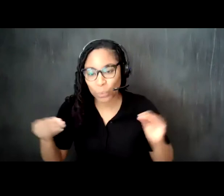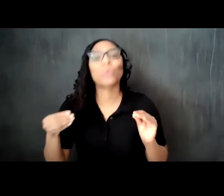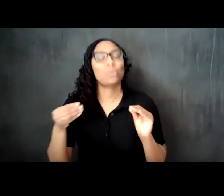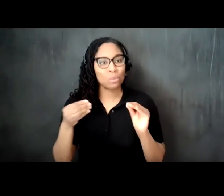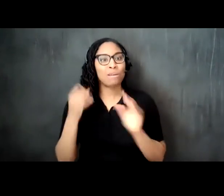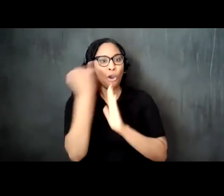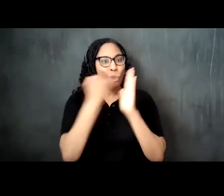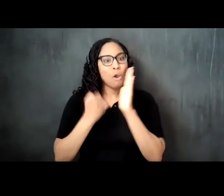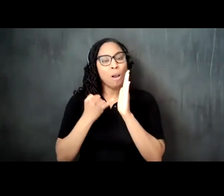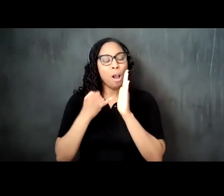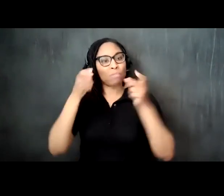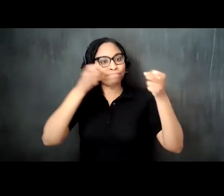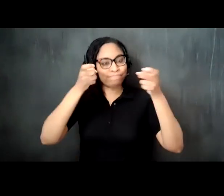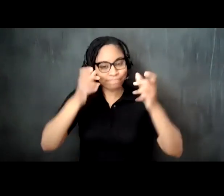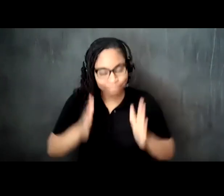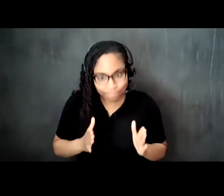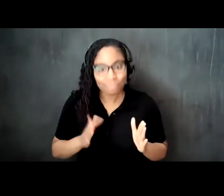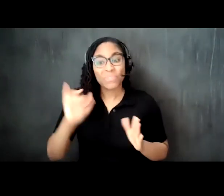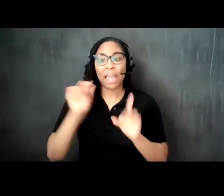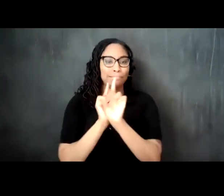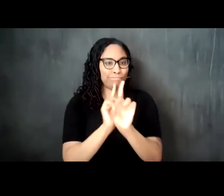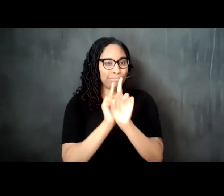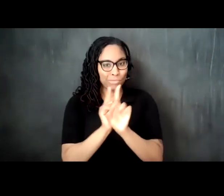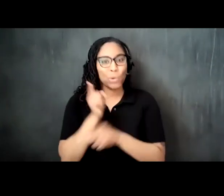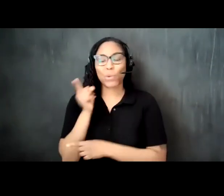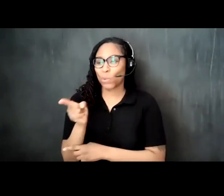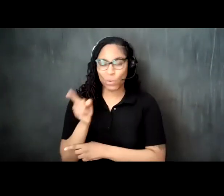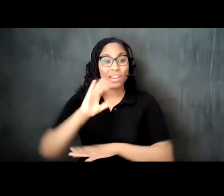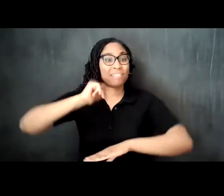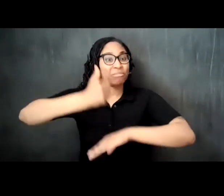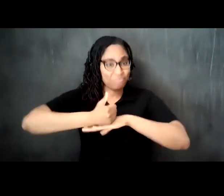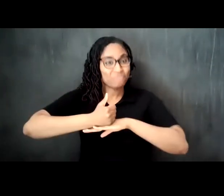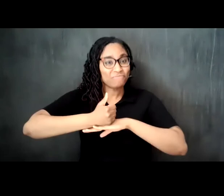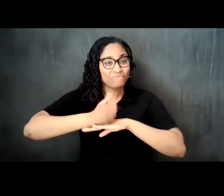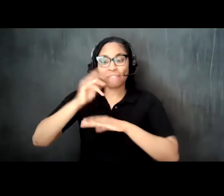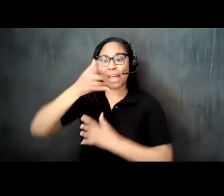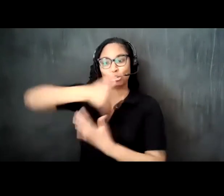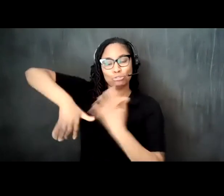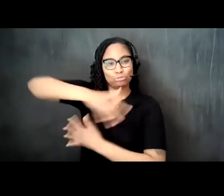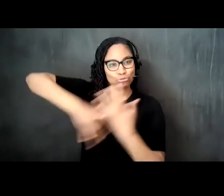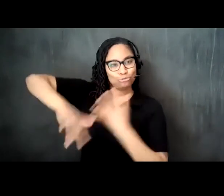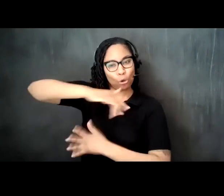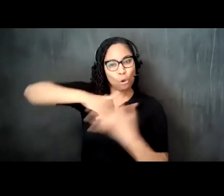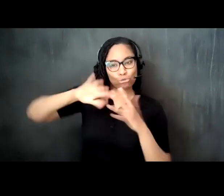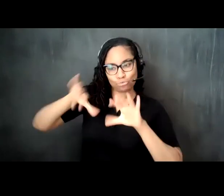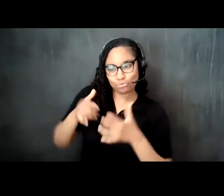she is the founder of the social move an initiative and organization that provides